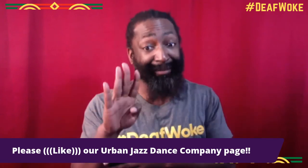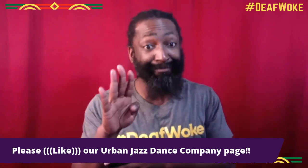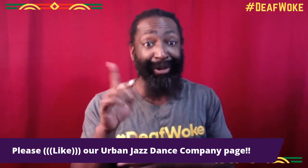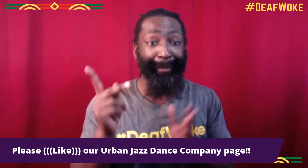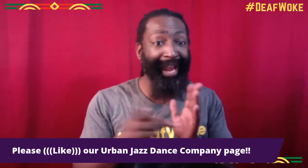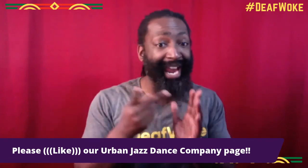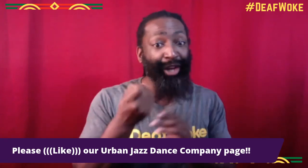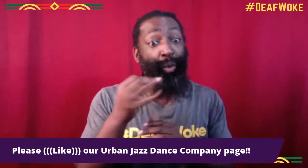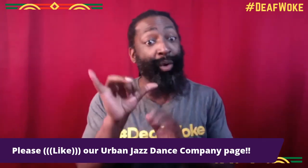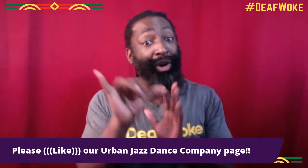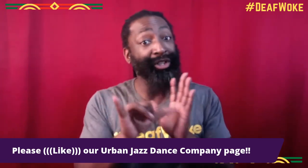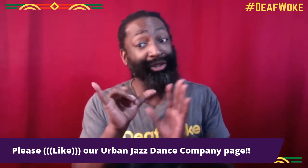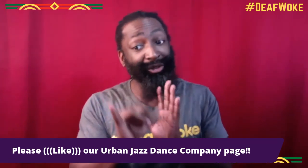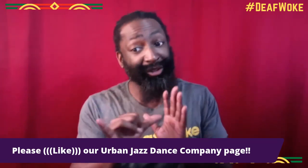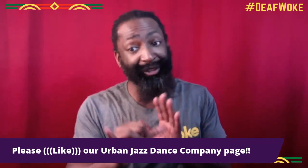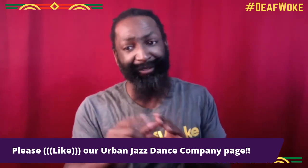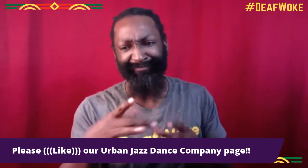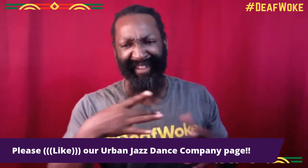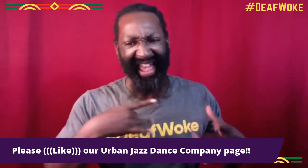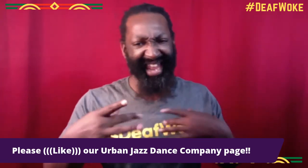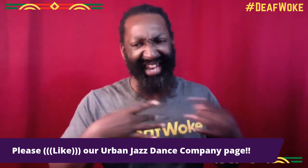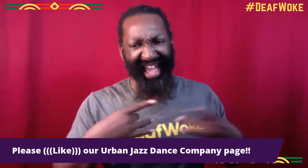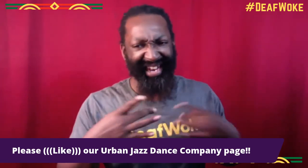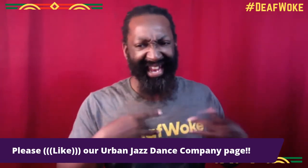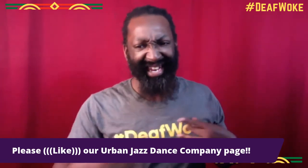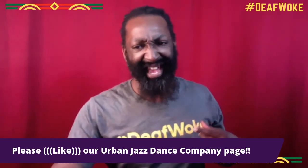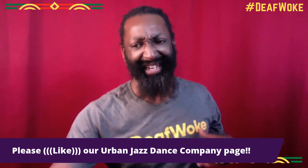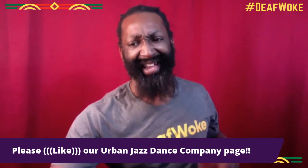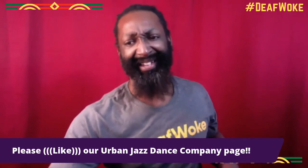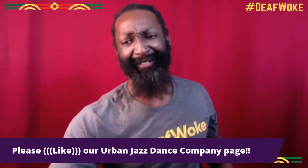remember to like our Facebook page or our YouTube,